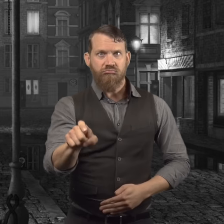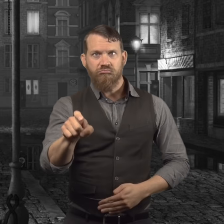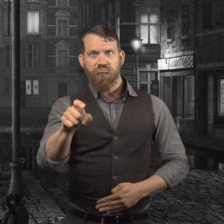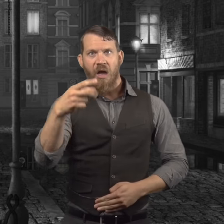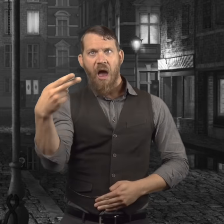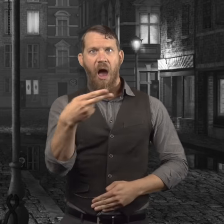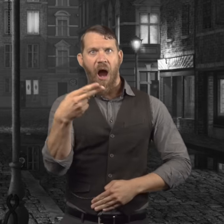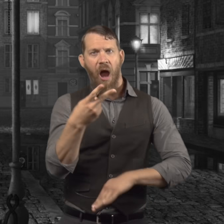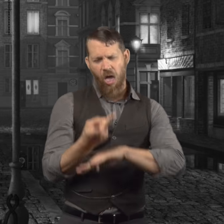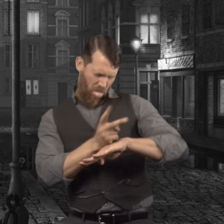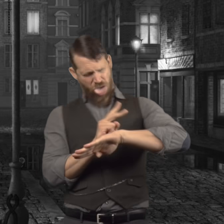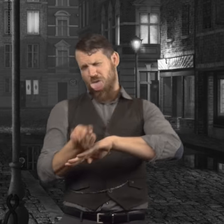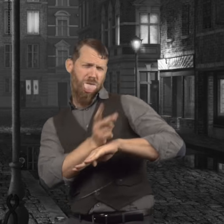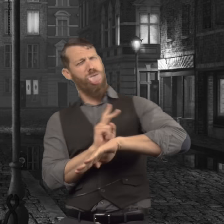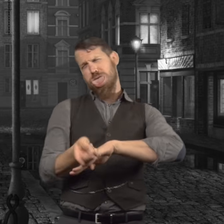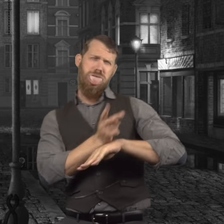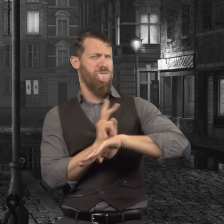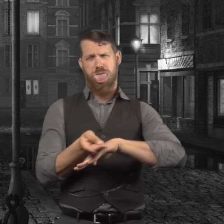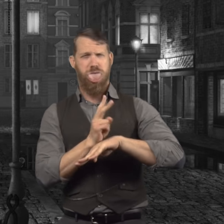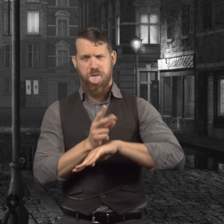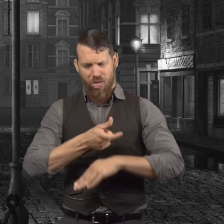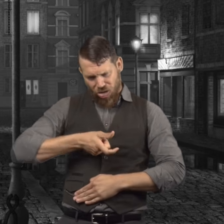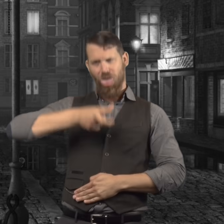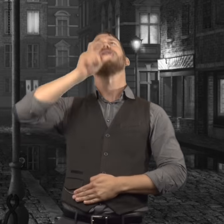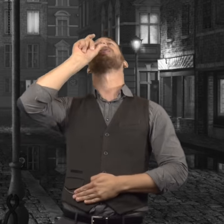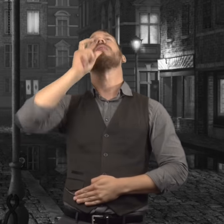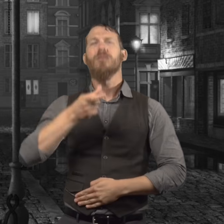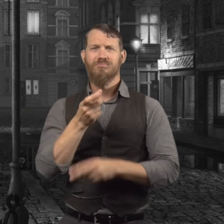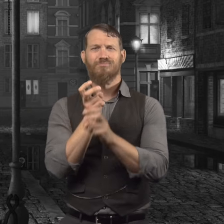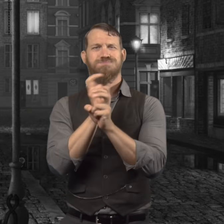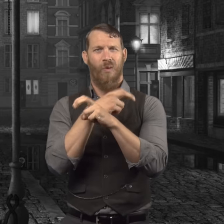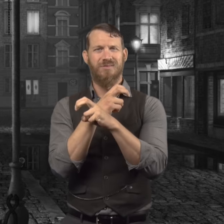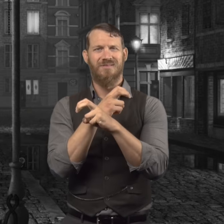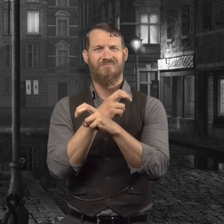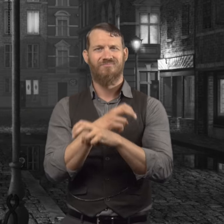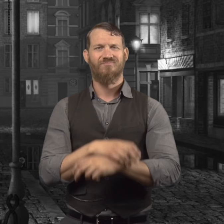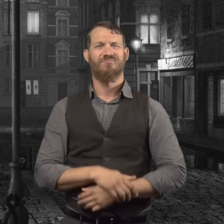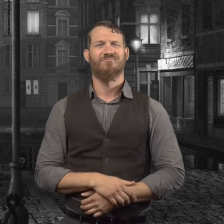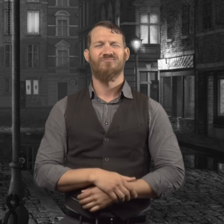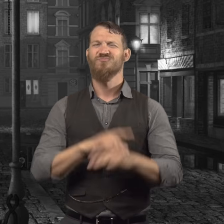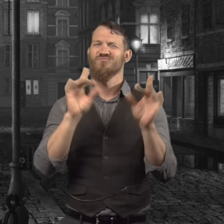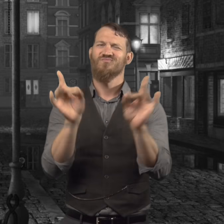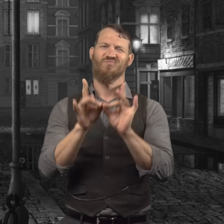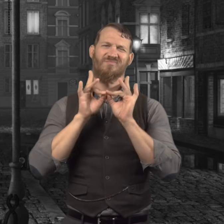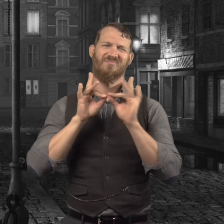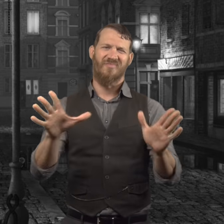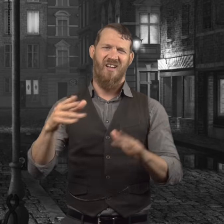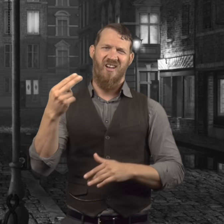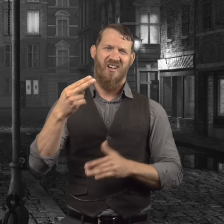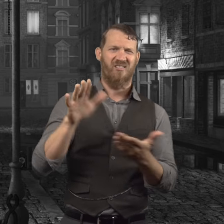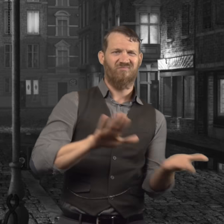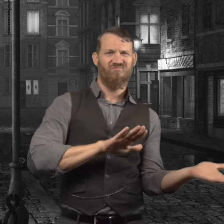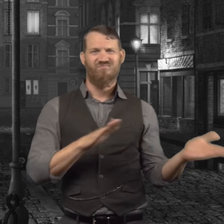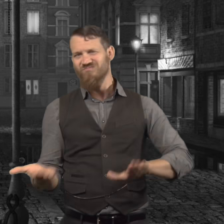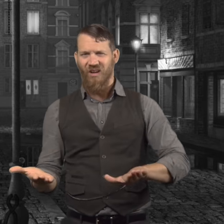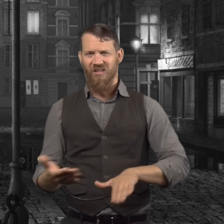And immediately they noticed Mr. Hyde convulsing on the floor after having drank poison.